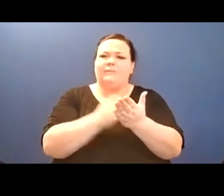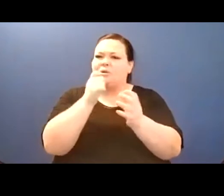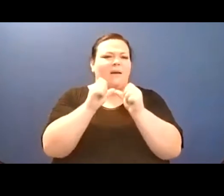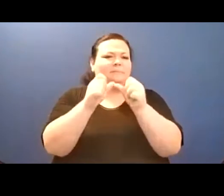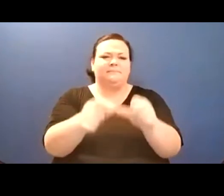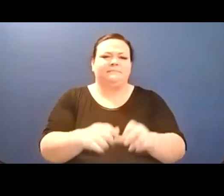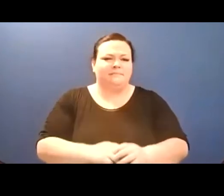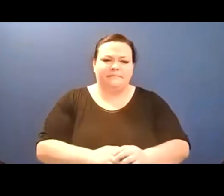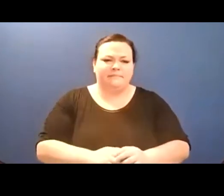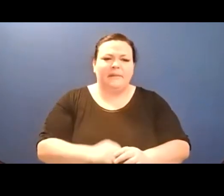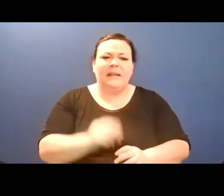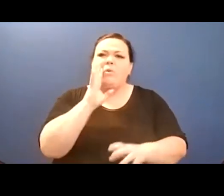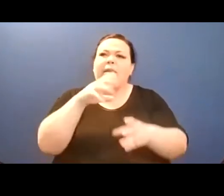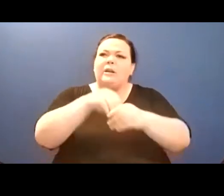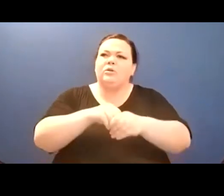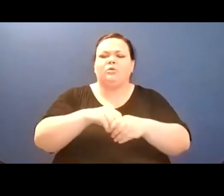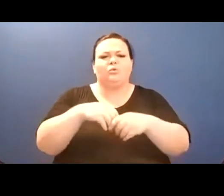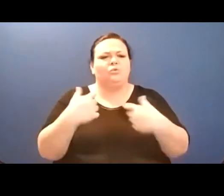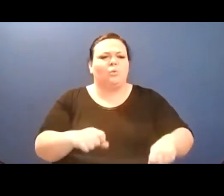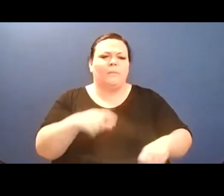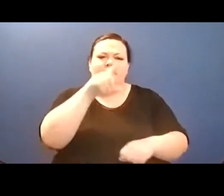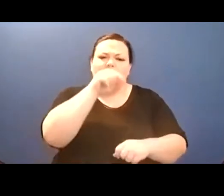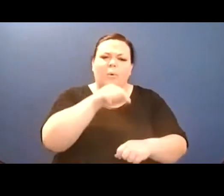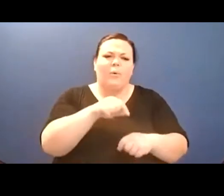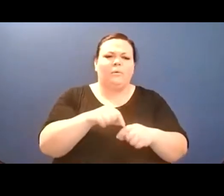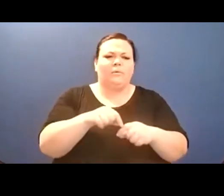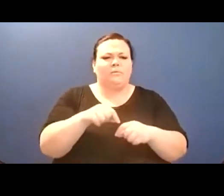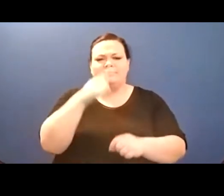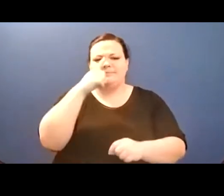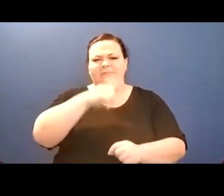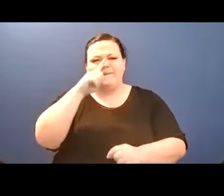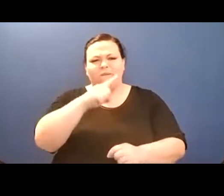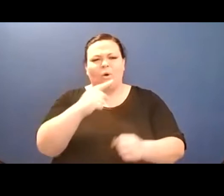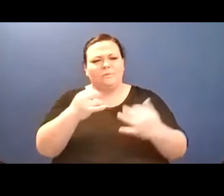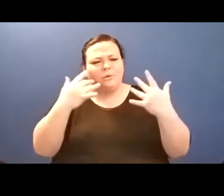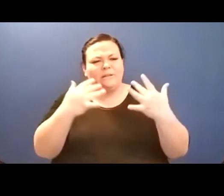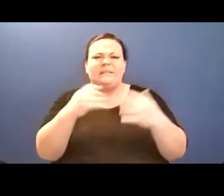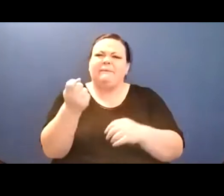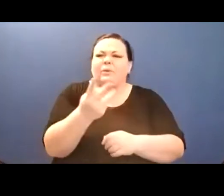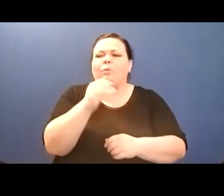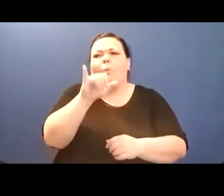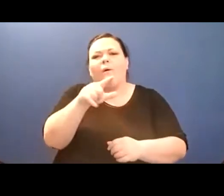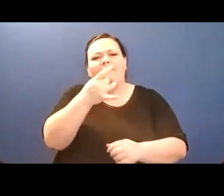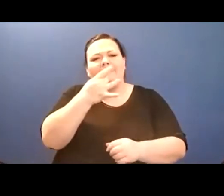a square of sunlight sunlit flare on the roof./ Take my hand, if only here